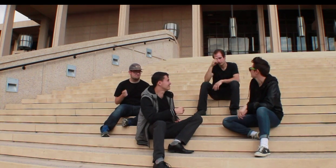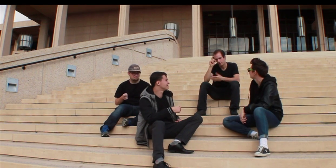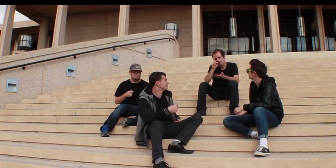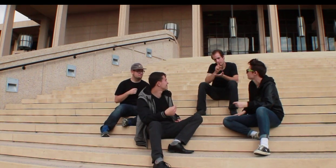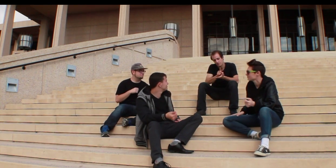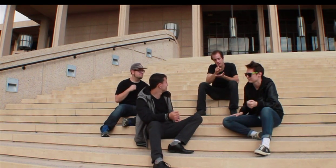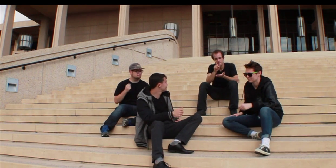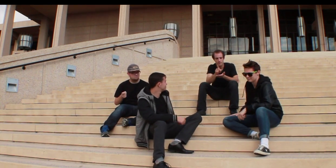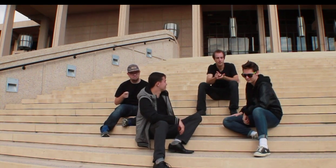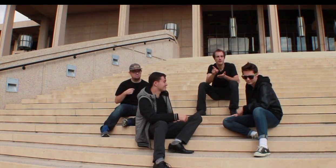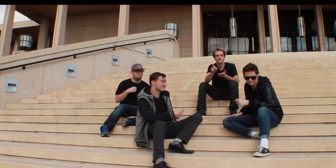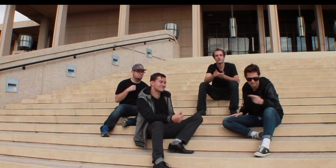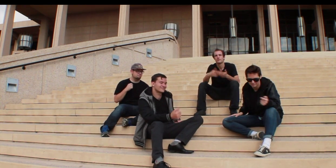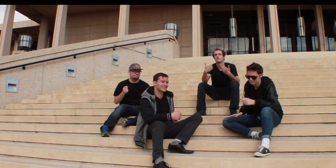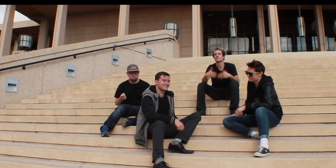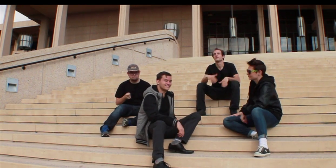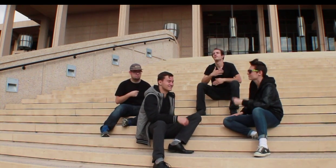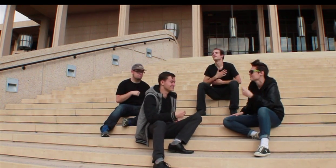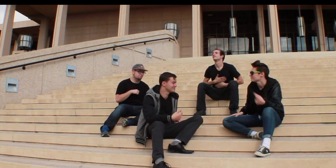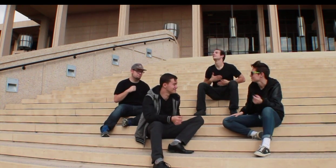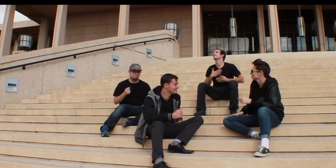Danny: Summer Loving had me a blast